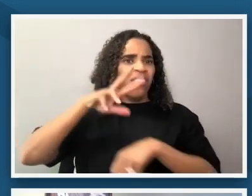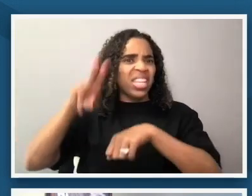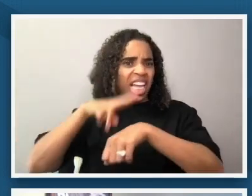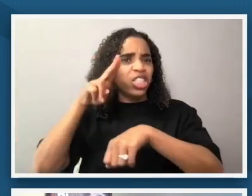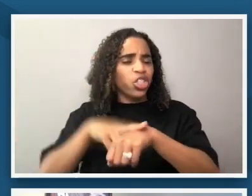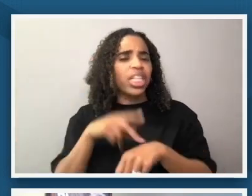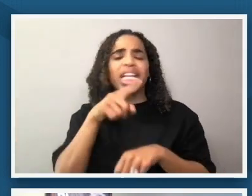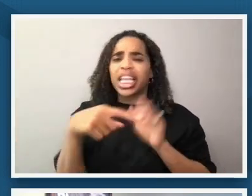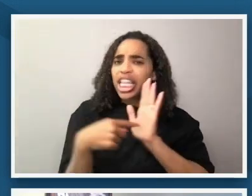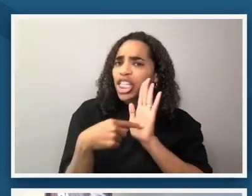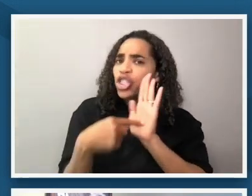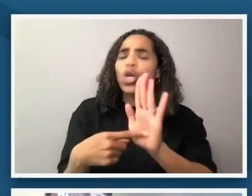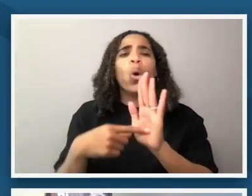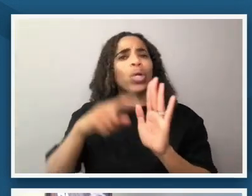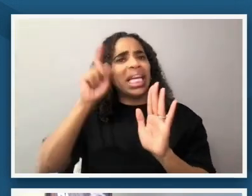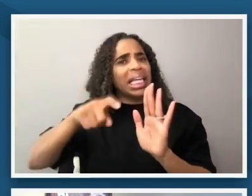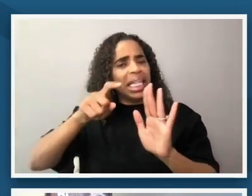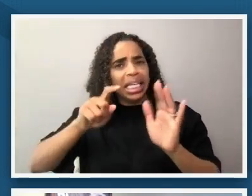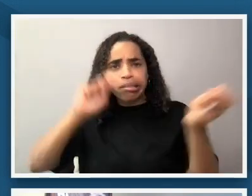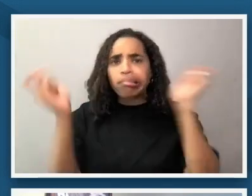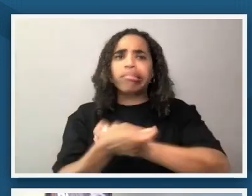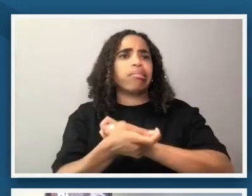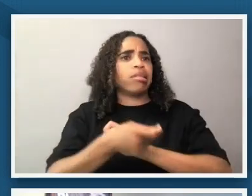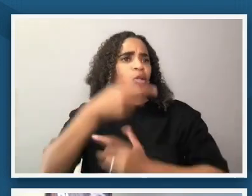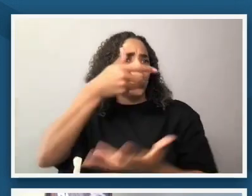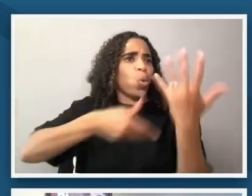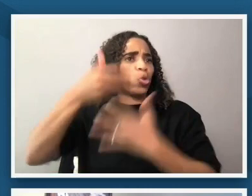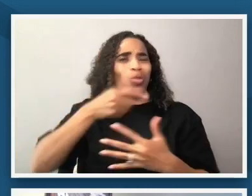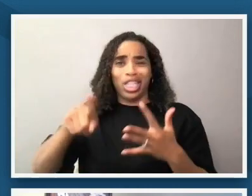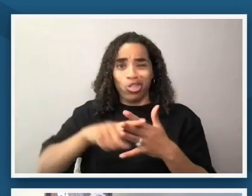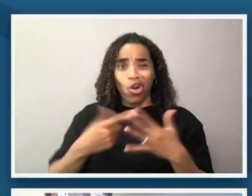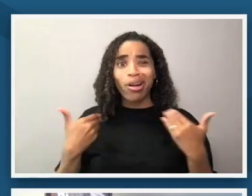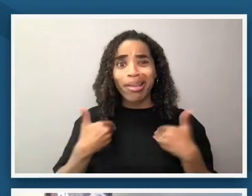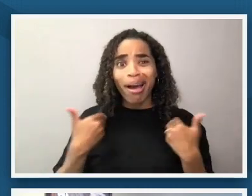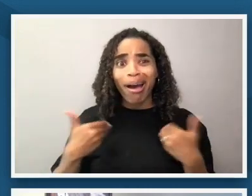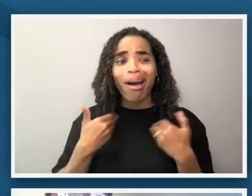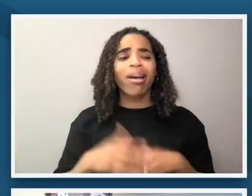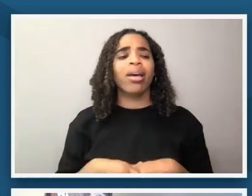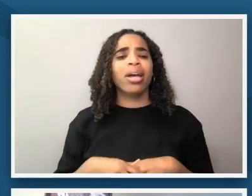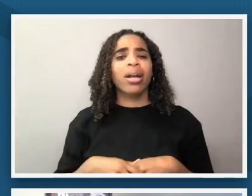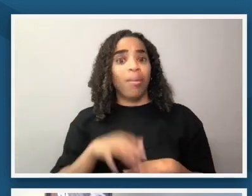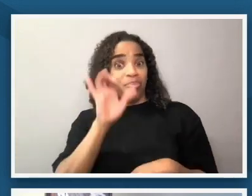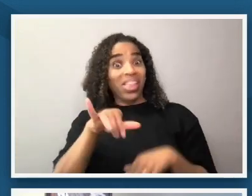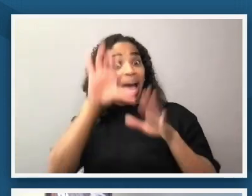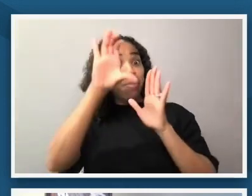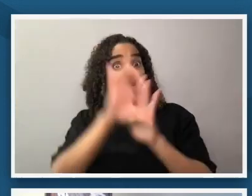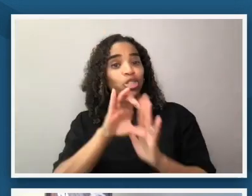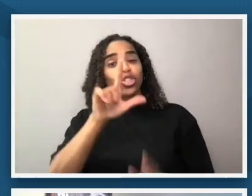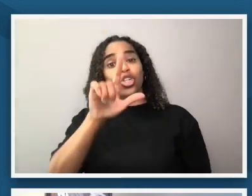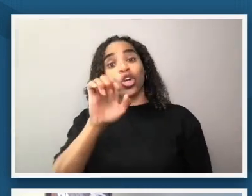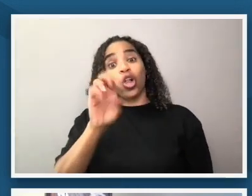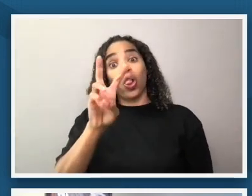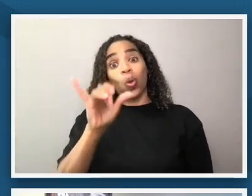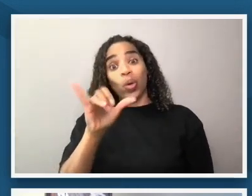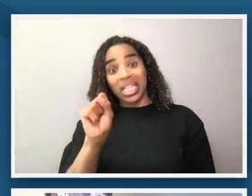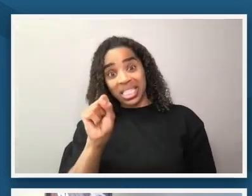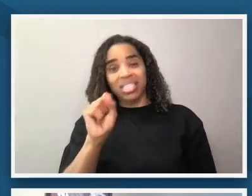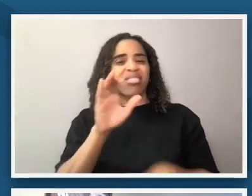social change from a young age and here